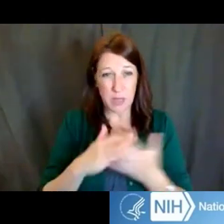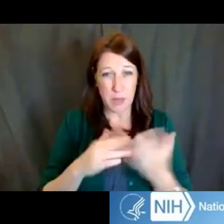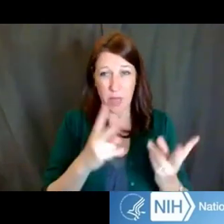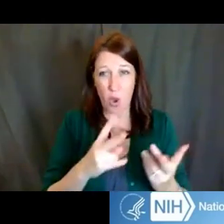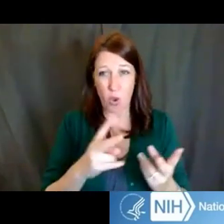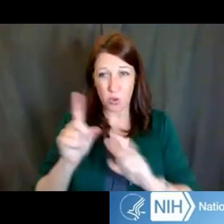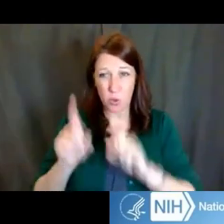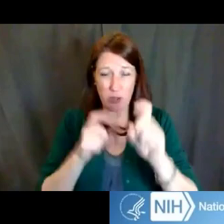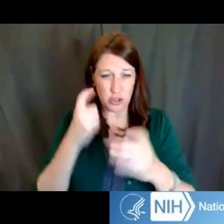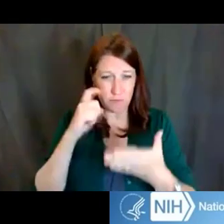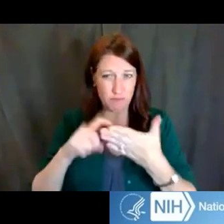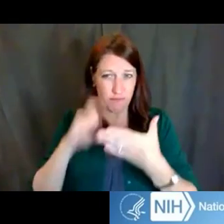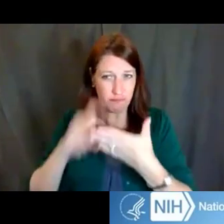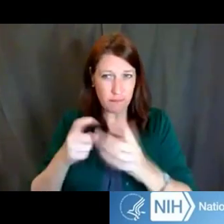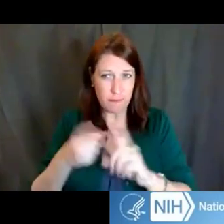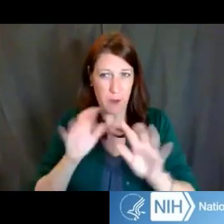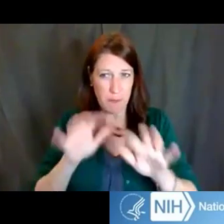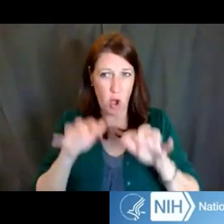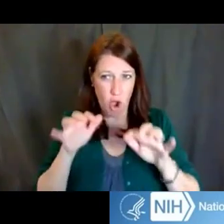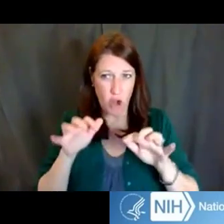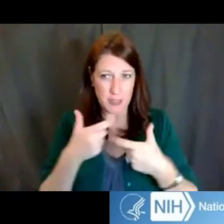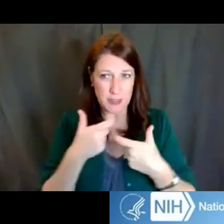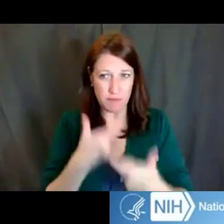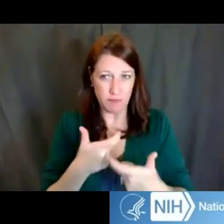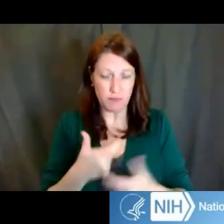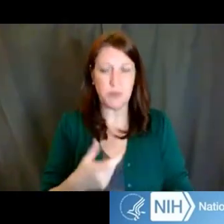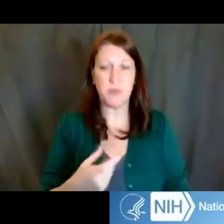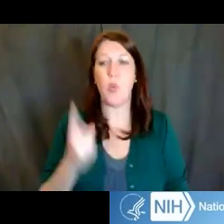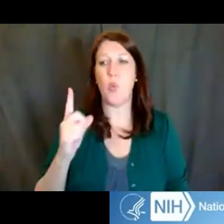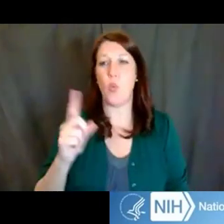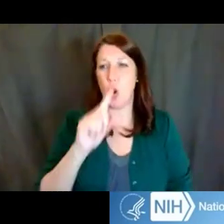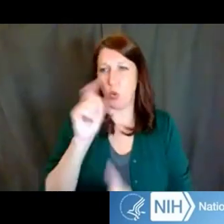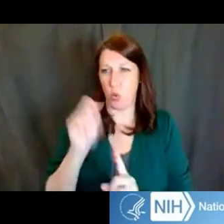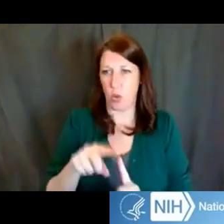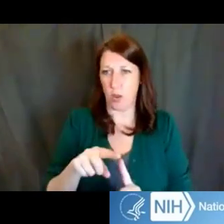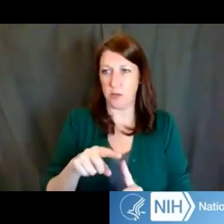And one question in particular, for K-level applications,